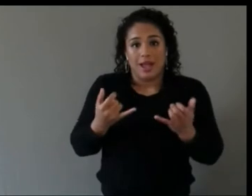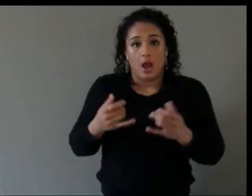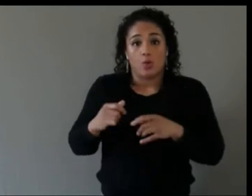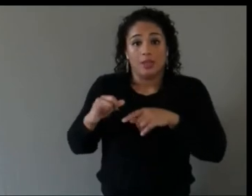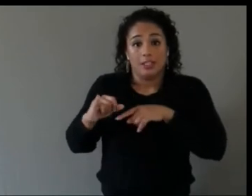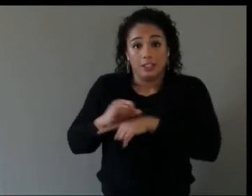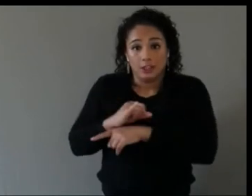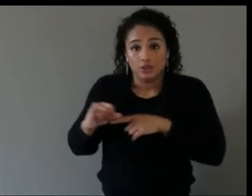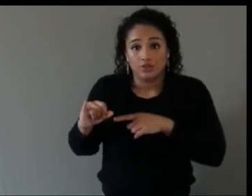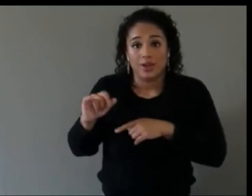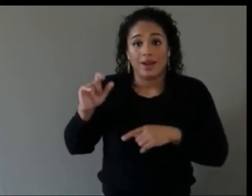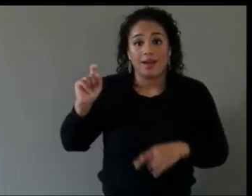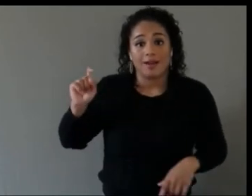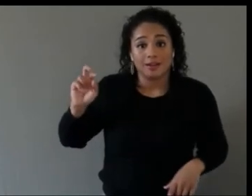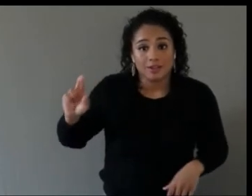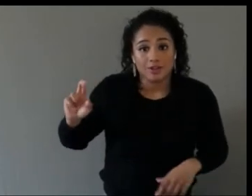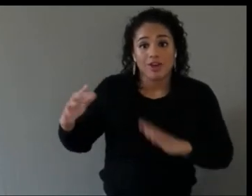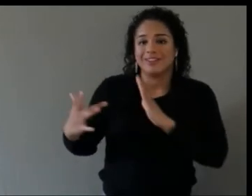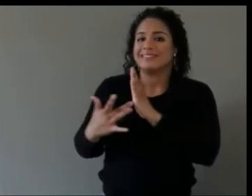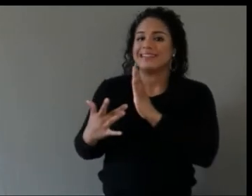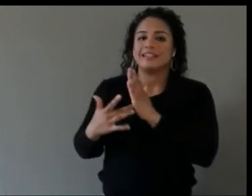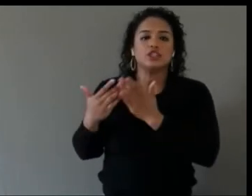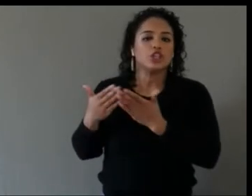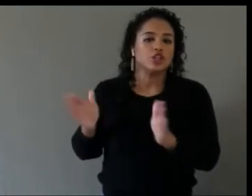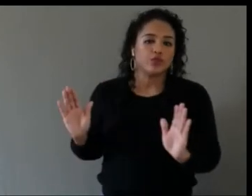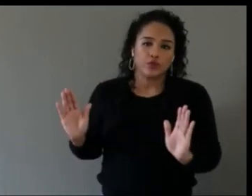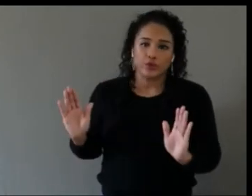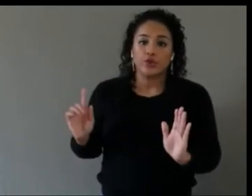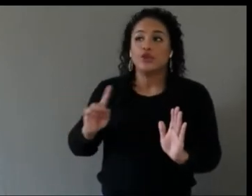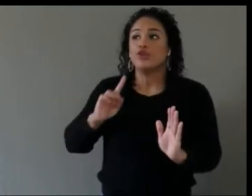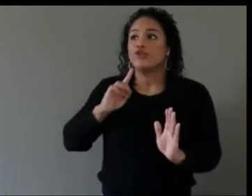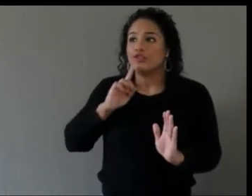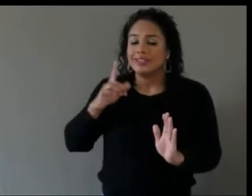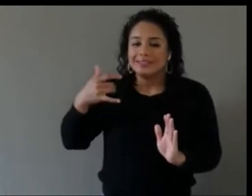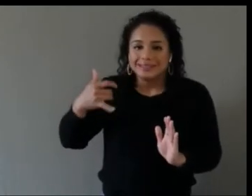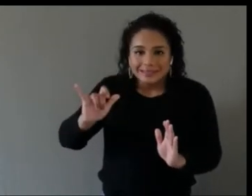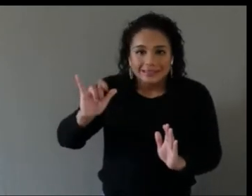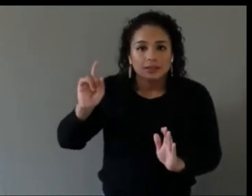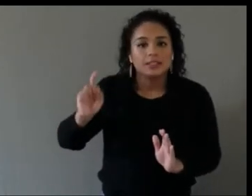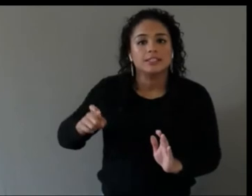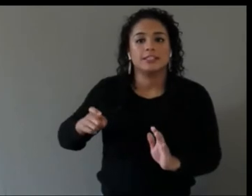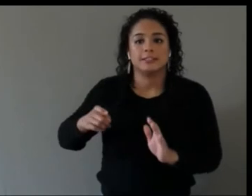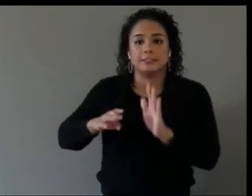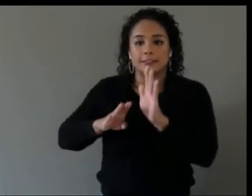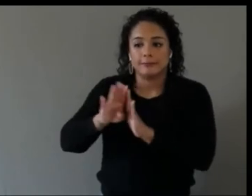still needs to continue to build out these pipelines so that we have a much easier way of connecting with people.